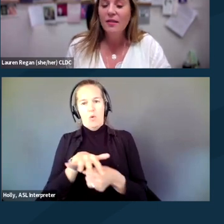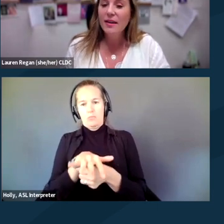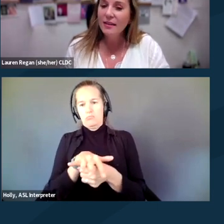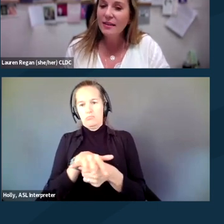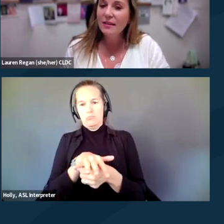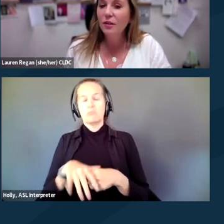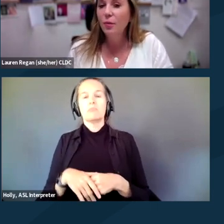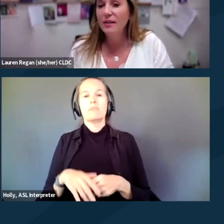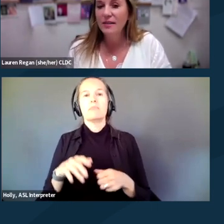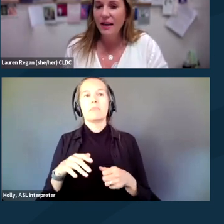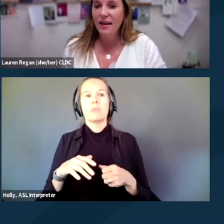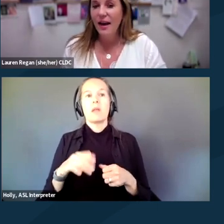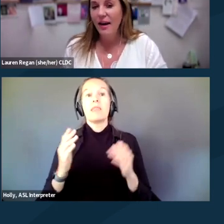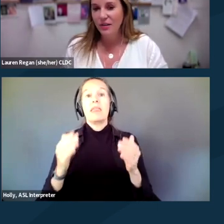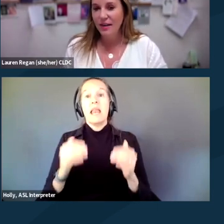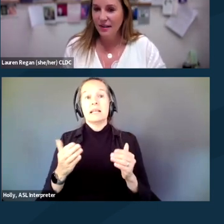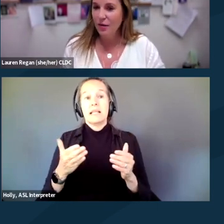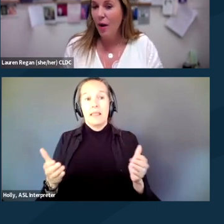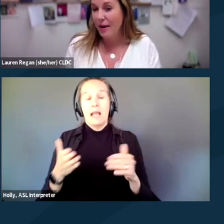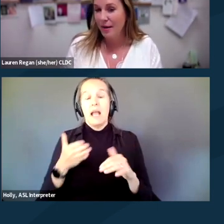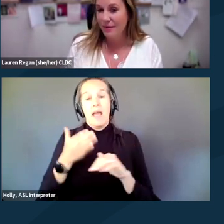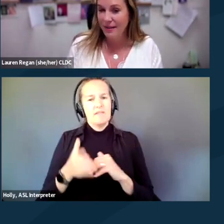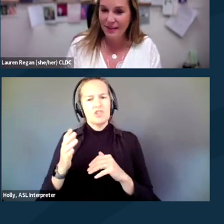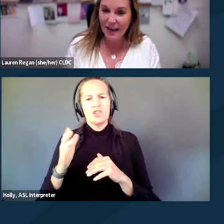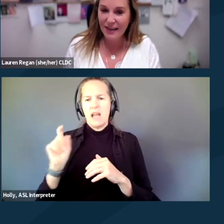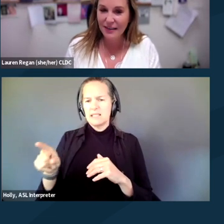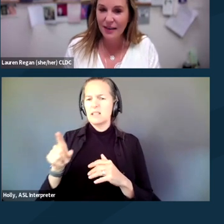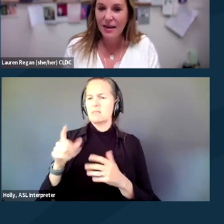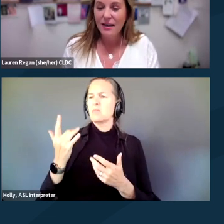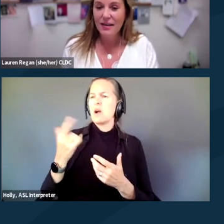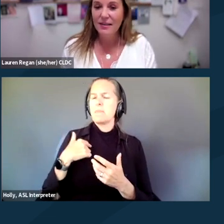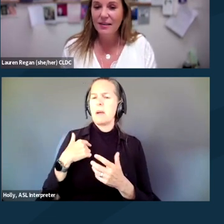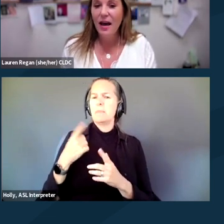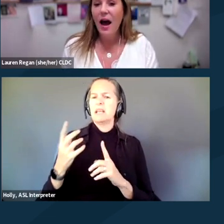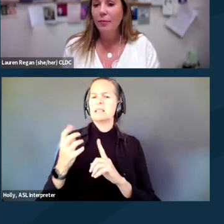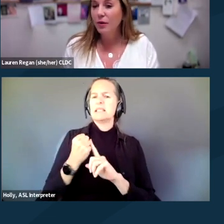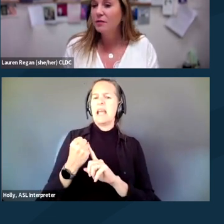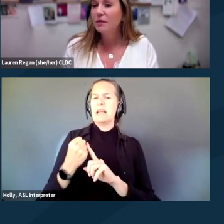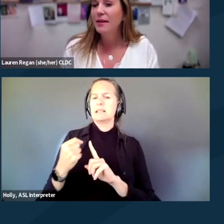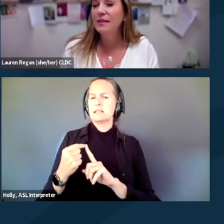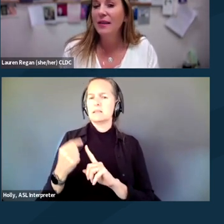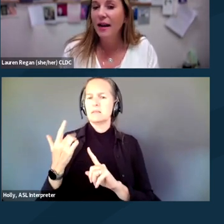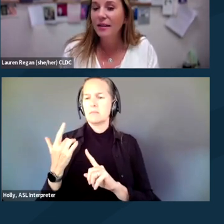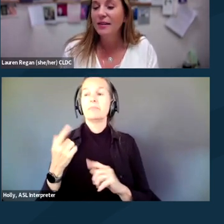The next thing that you wanna say after asking why am I being detained is, "I'm going to remain silent,